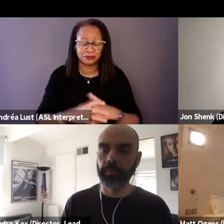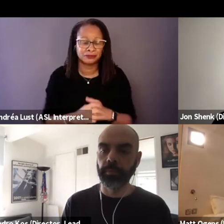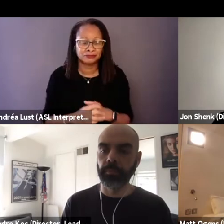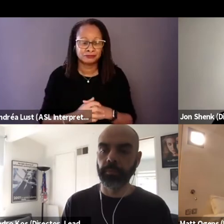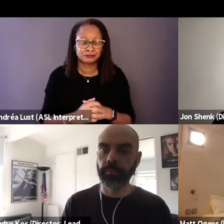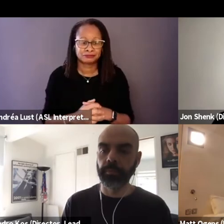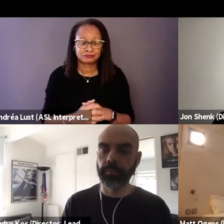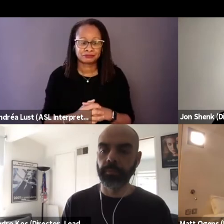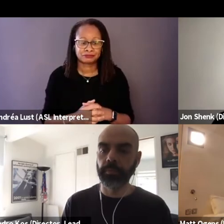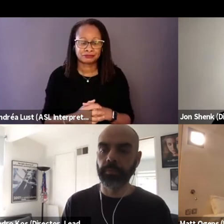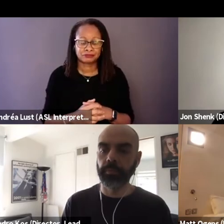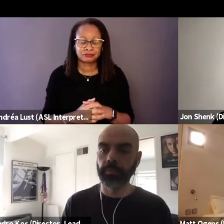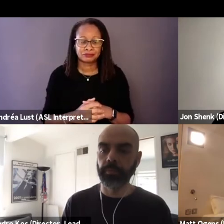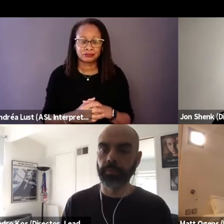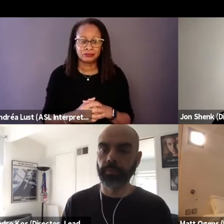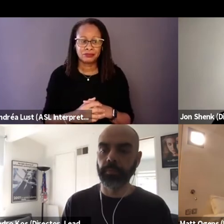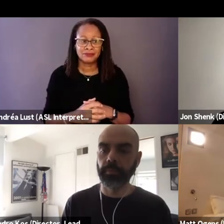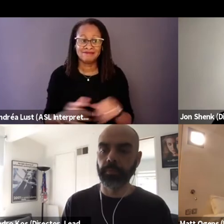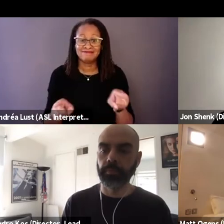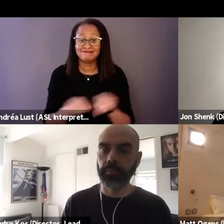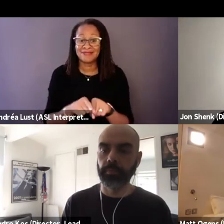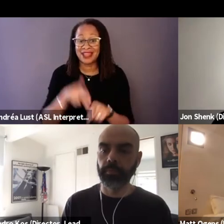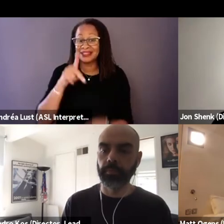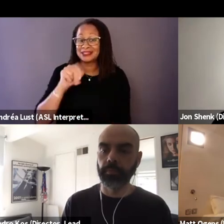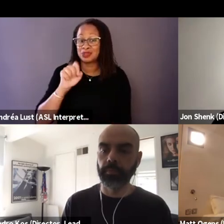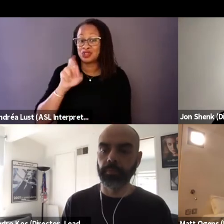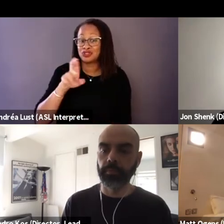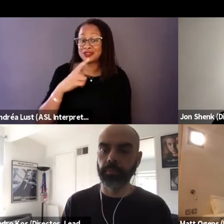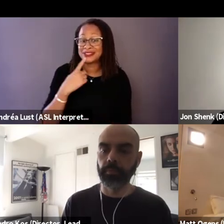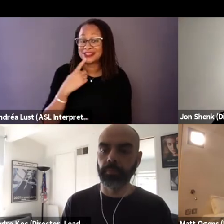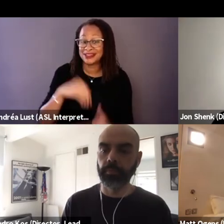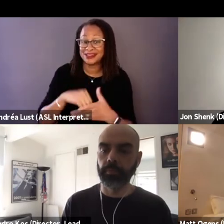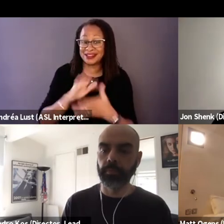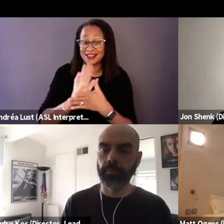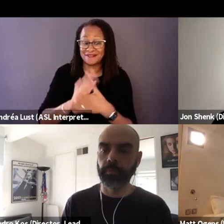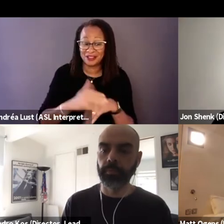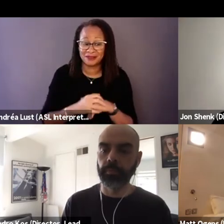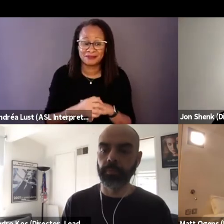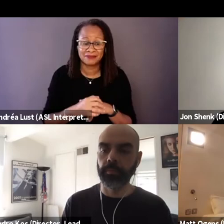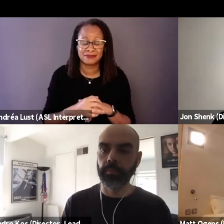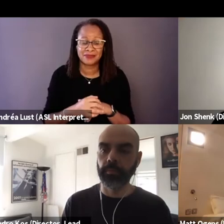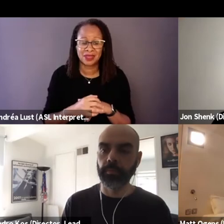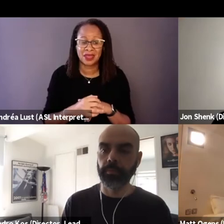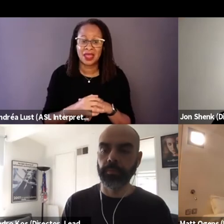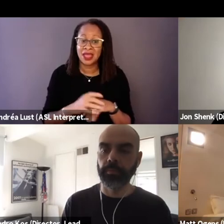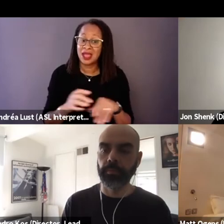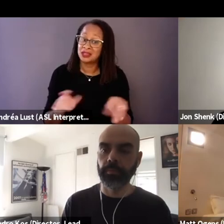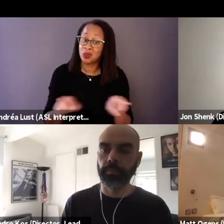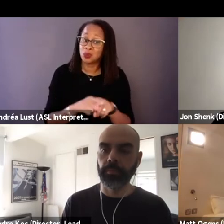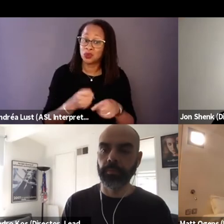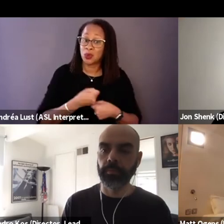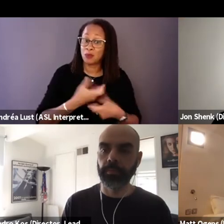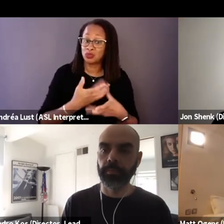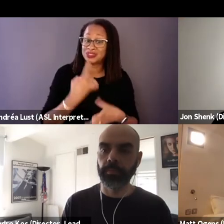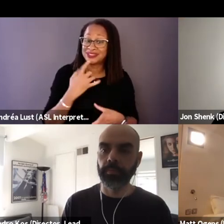And as Peter said in the film, and I'm sure that that was, also as emotional, like,